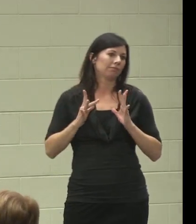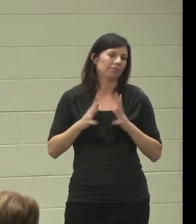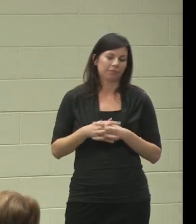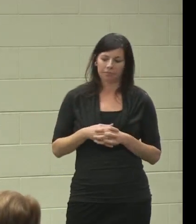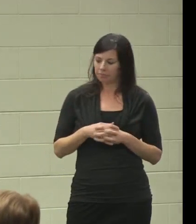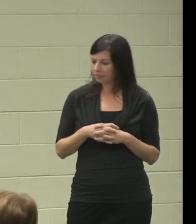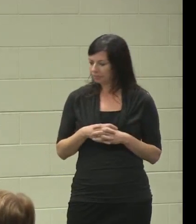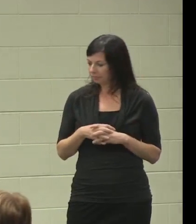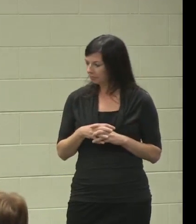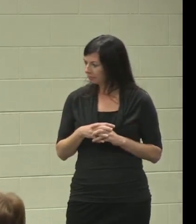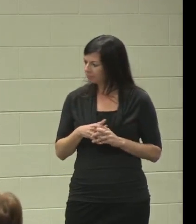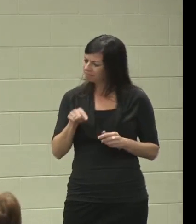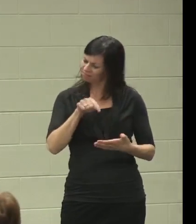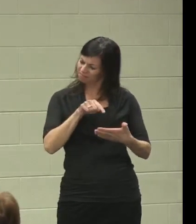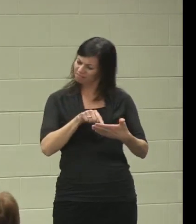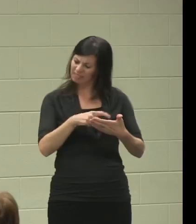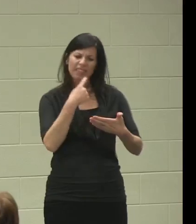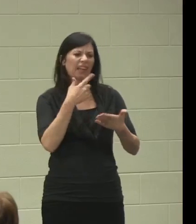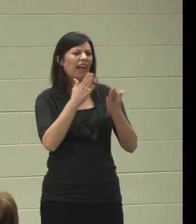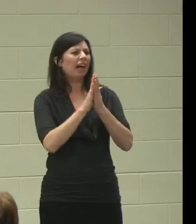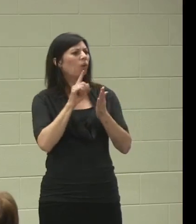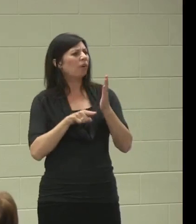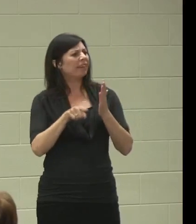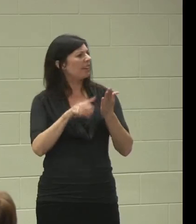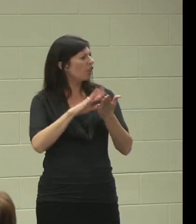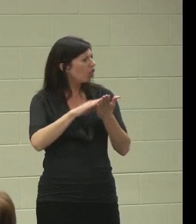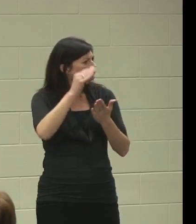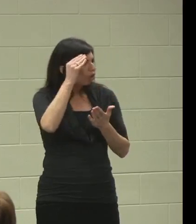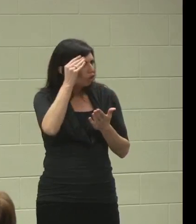It is asking "What he learned and what he was